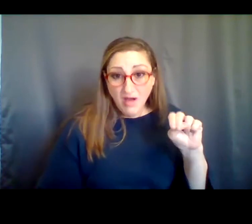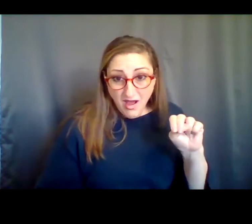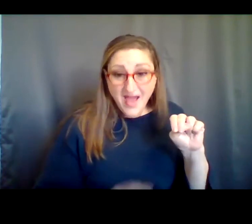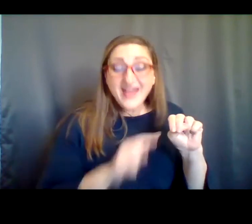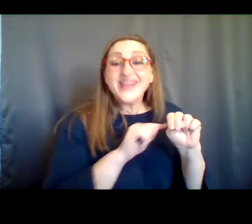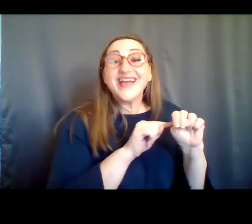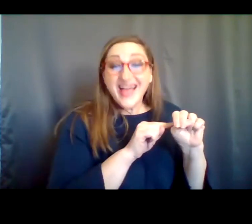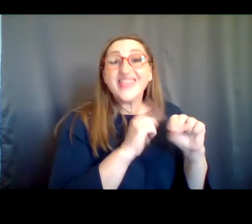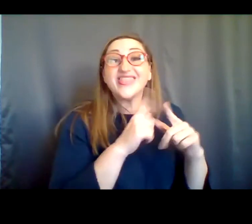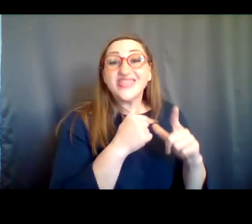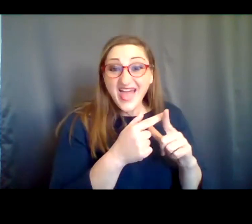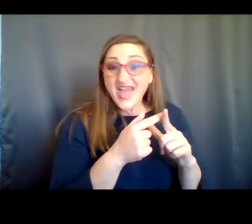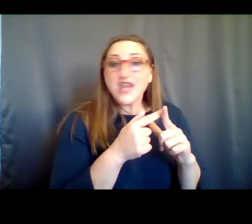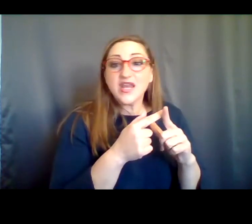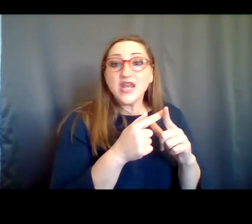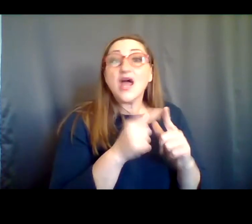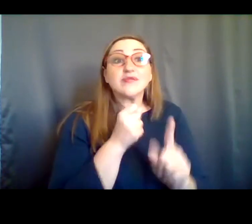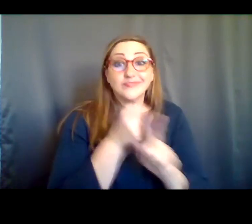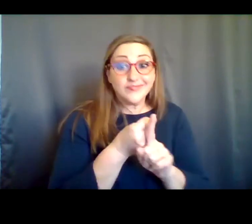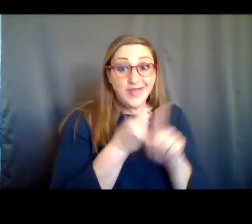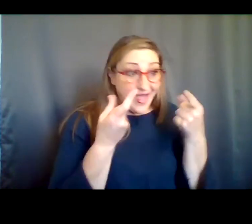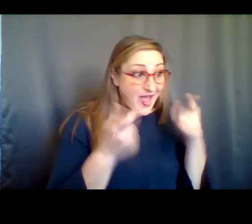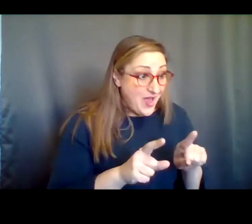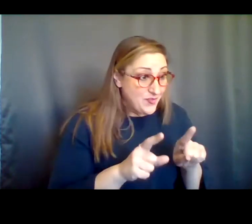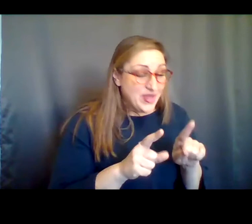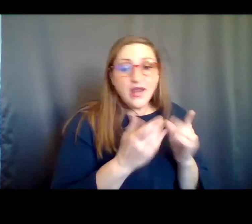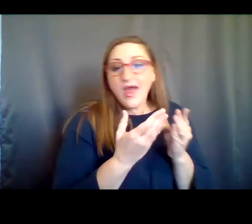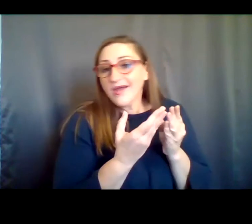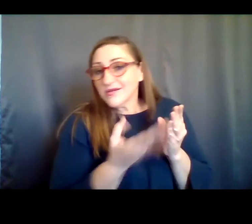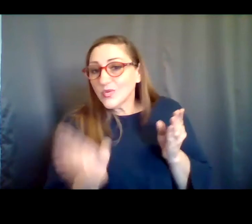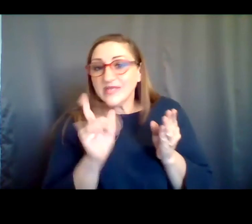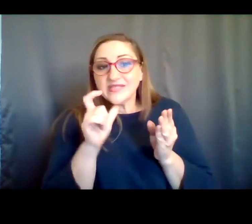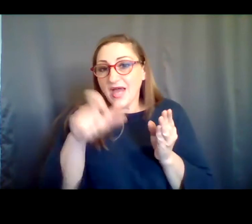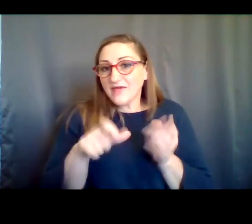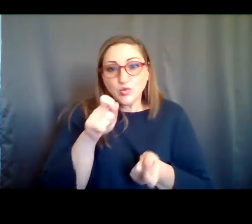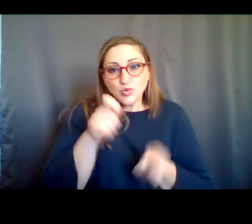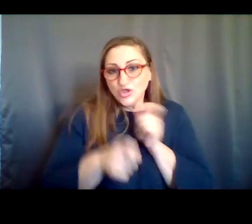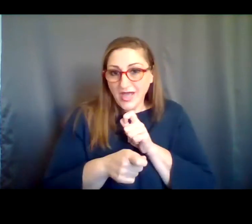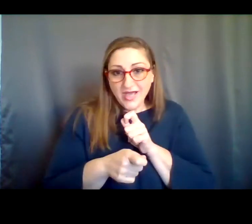State level, we really haven't had to shift anything yet at Gibney. Of course, things will continue to change and none of this